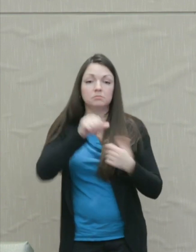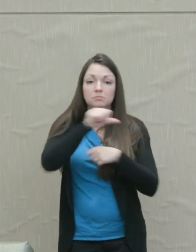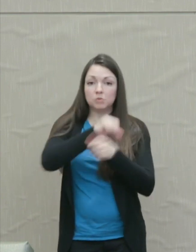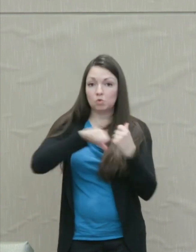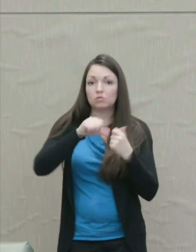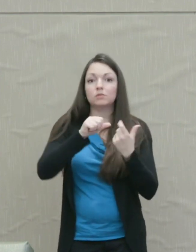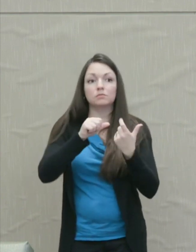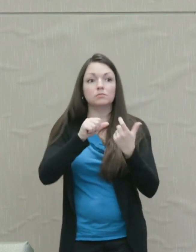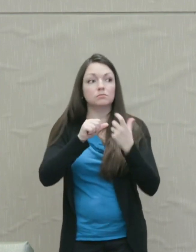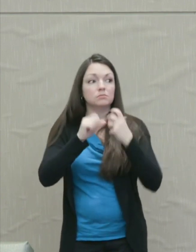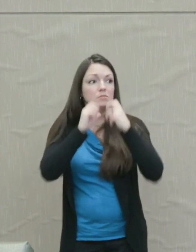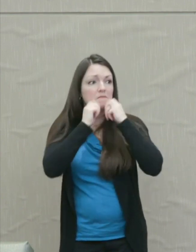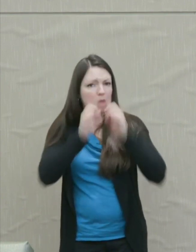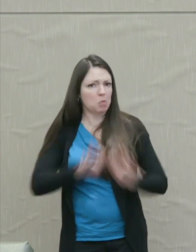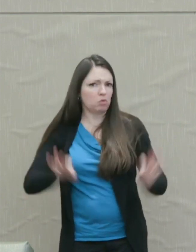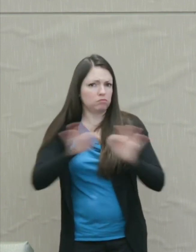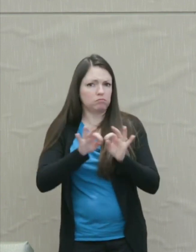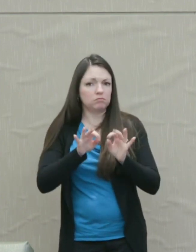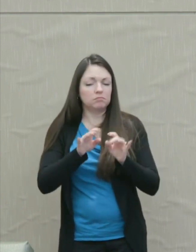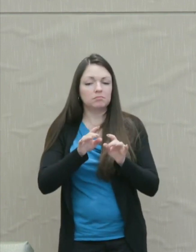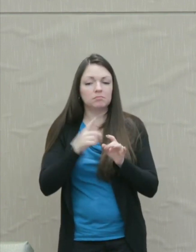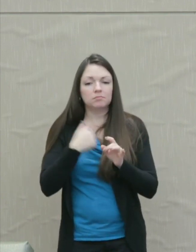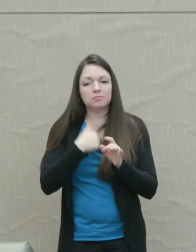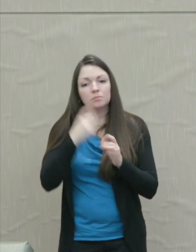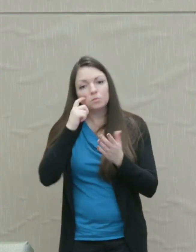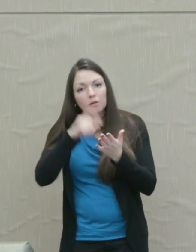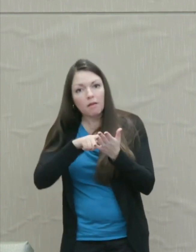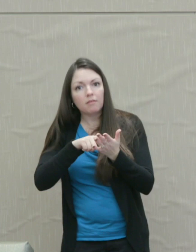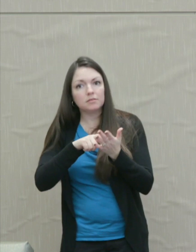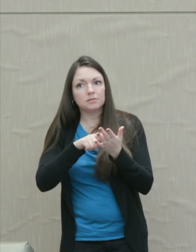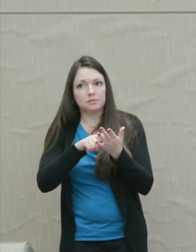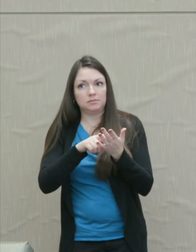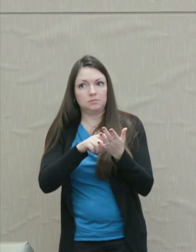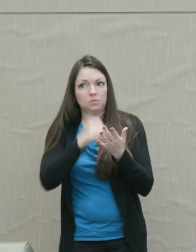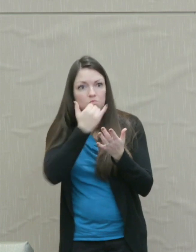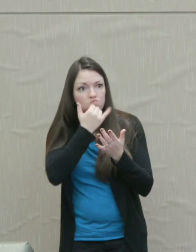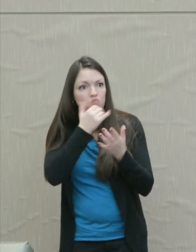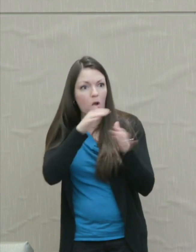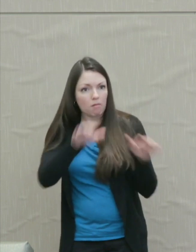our beliefs are correct. We need to recognize wrongful acts and protest them.